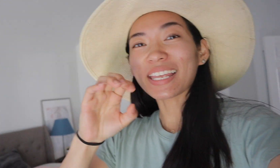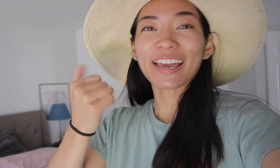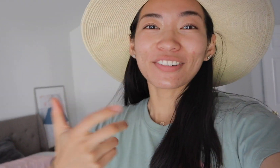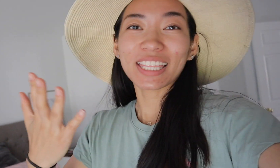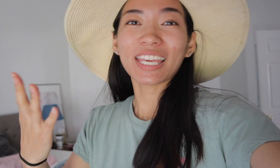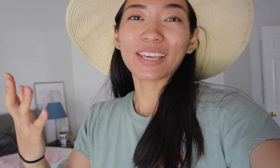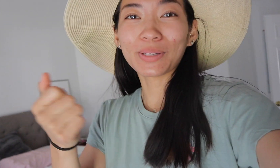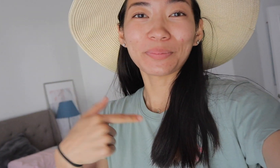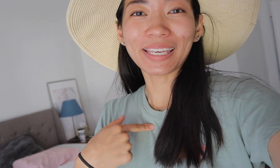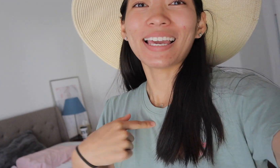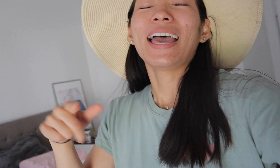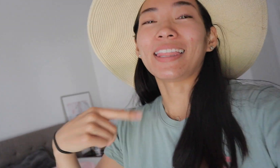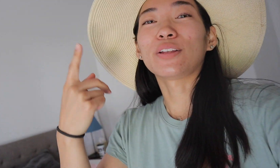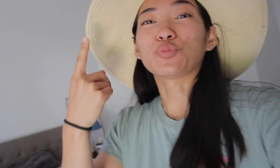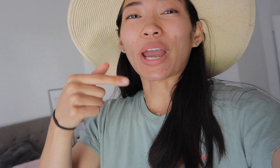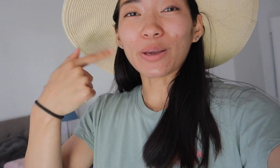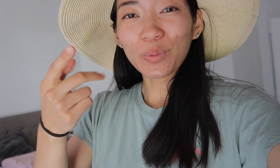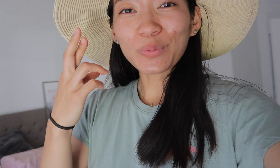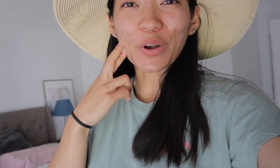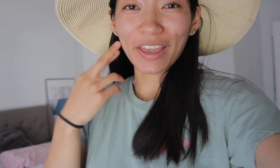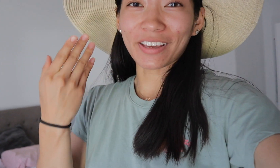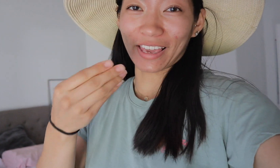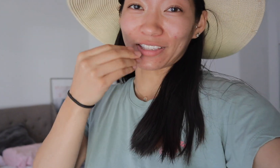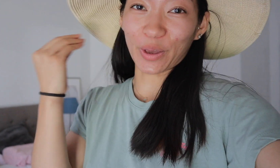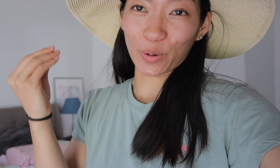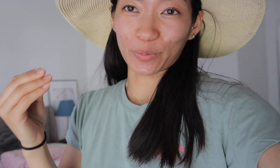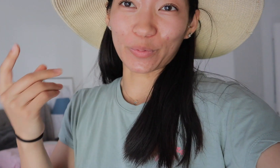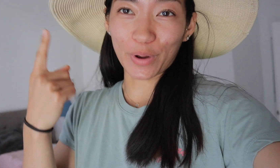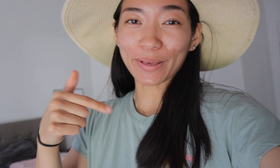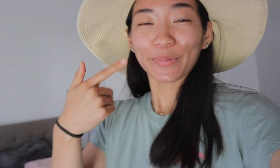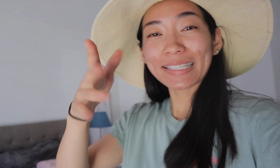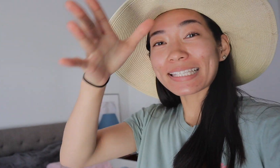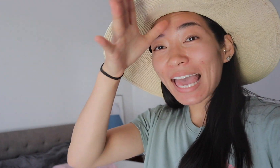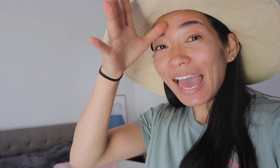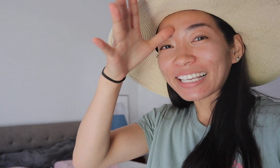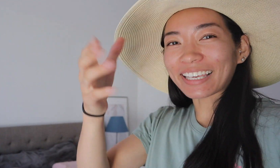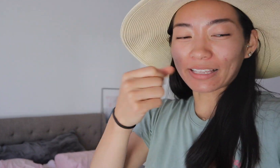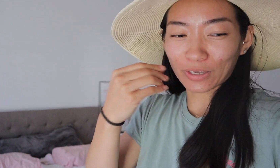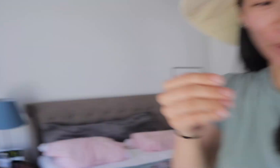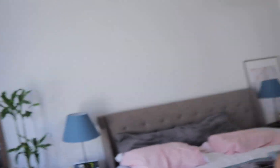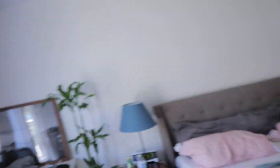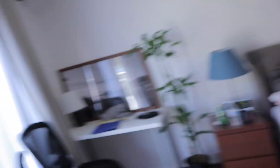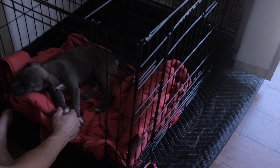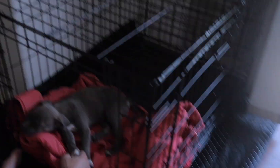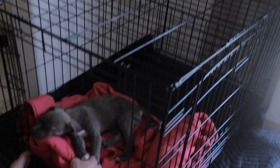biting everything with me and then right when ryan gets home right when daddy gets home